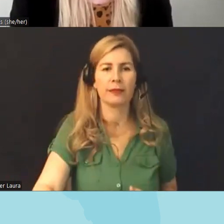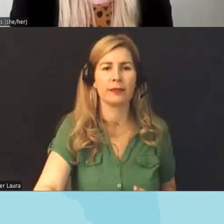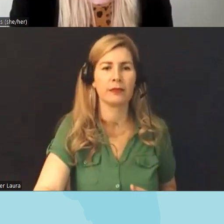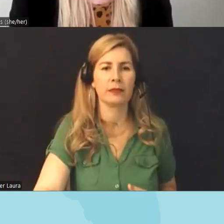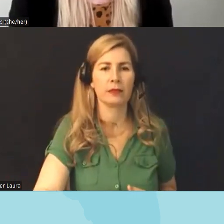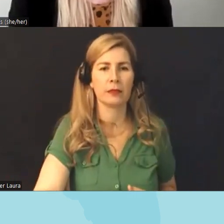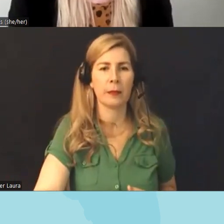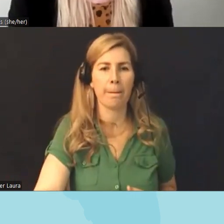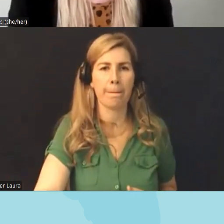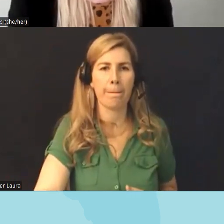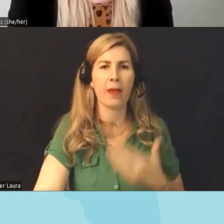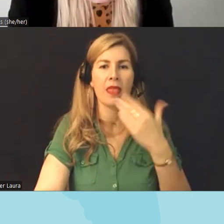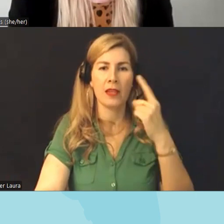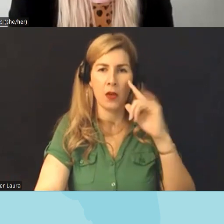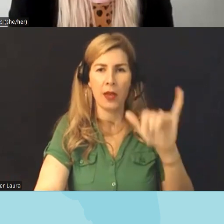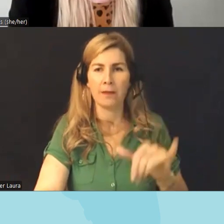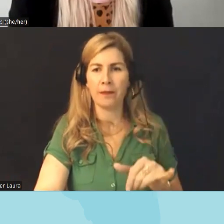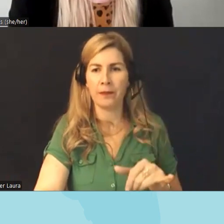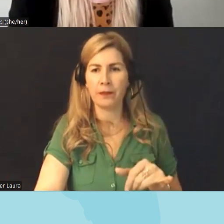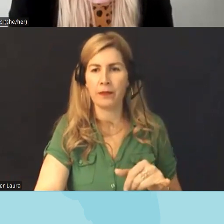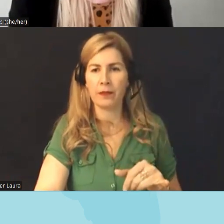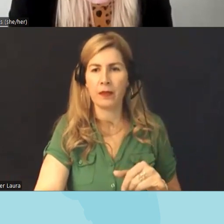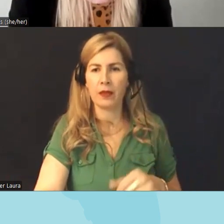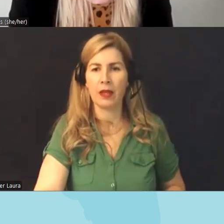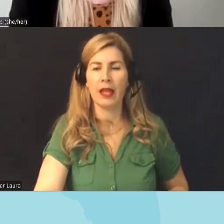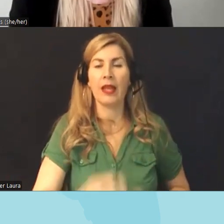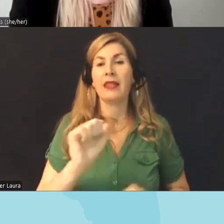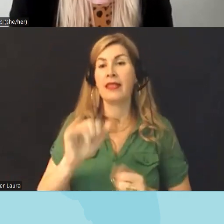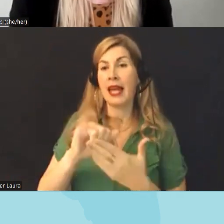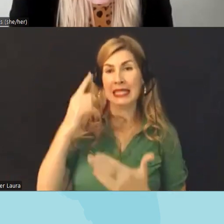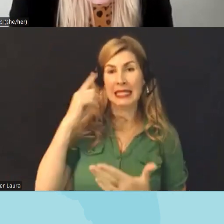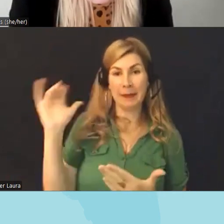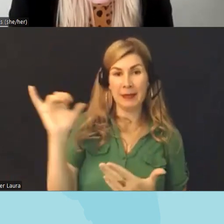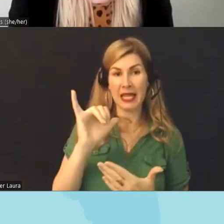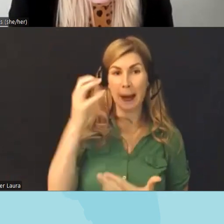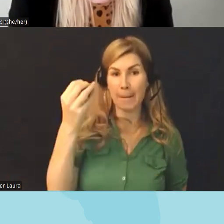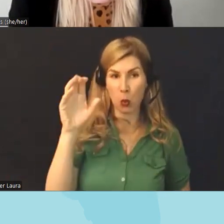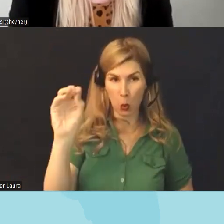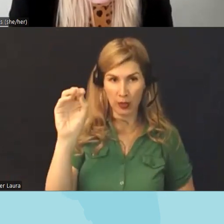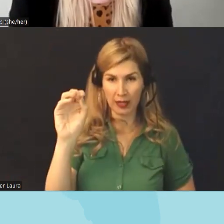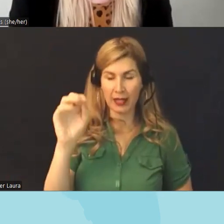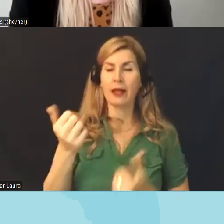thank you for that ours it sounds very similar actually to Missouri's anyone can make a complaint